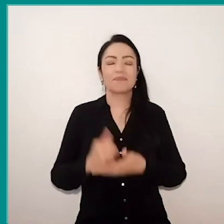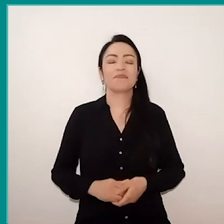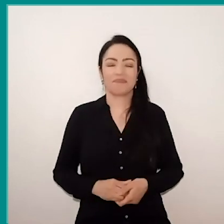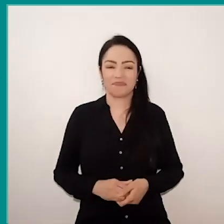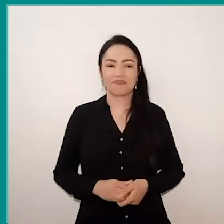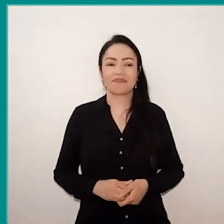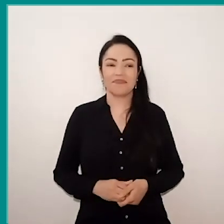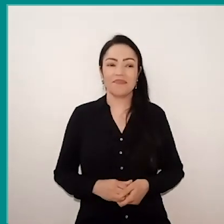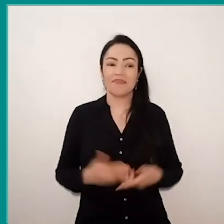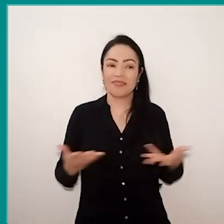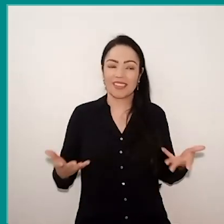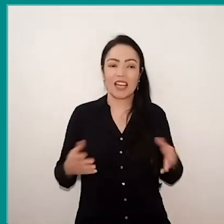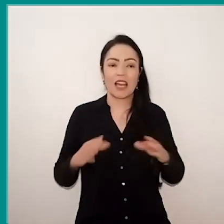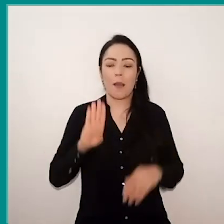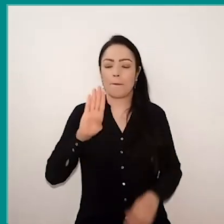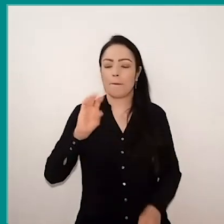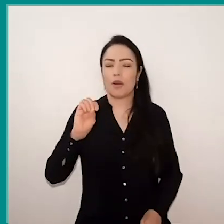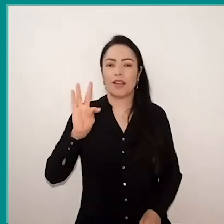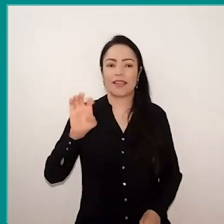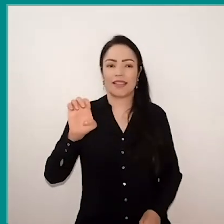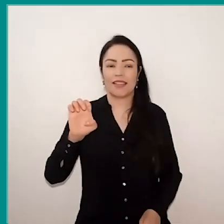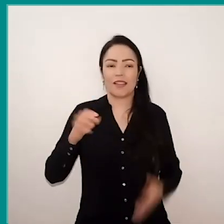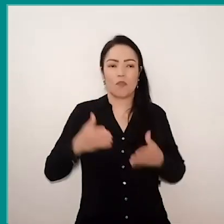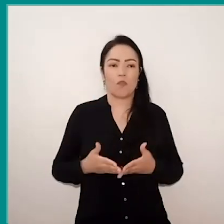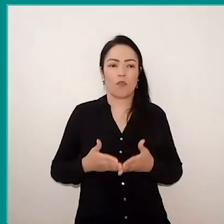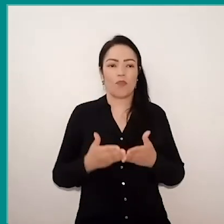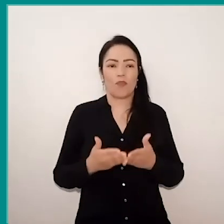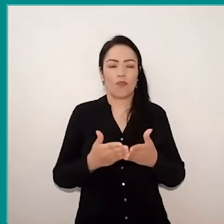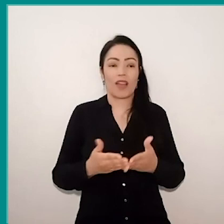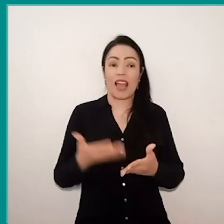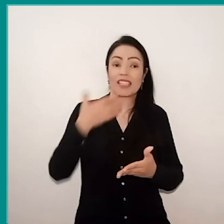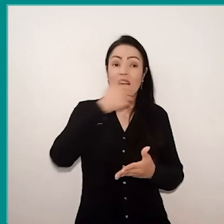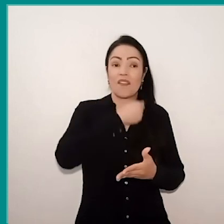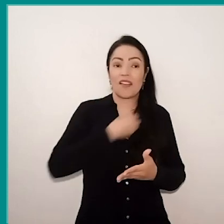So, it's the lifeboat, and I kept thinking about these Curumim educators,